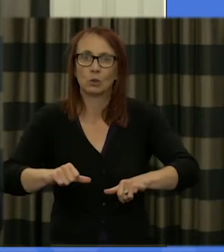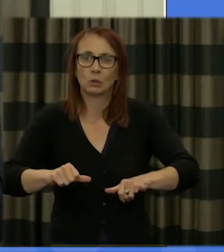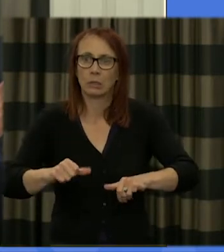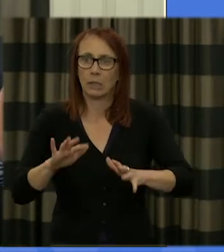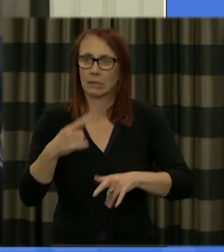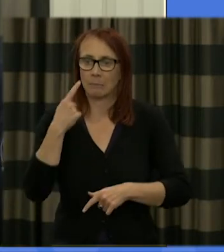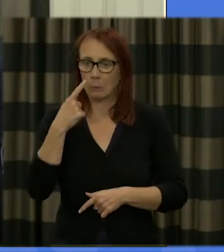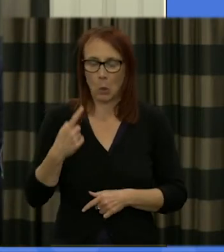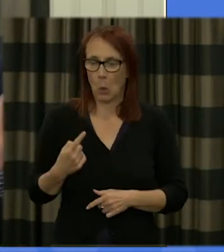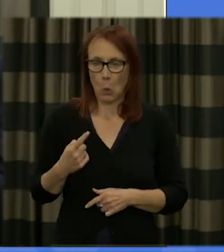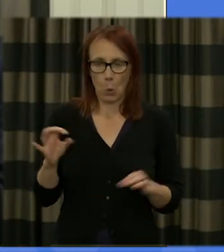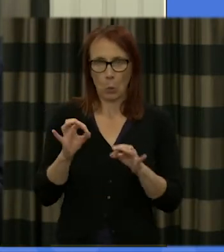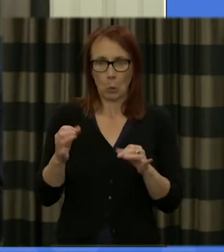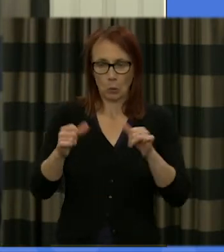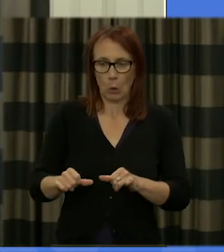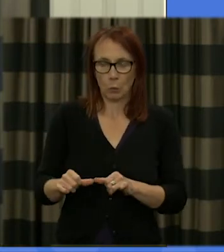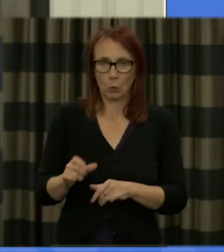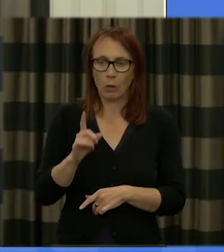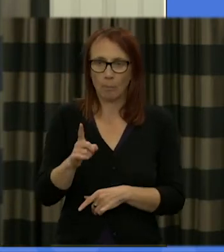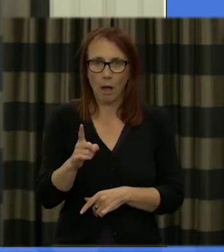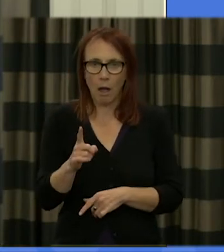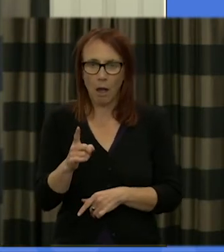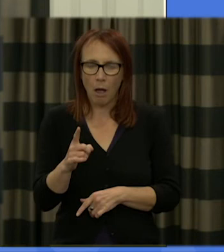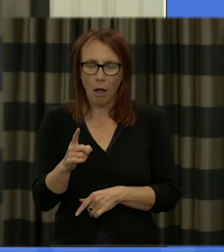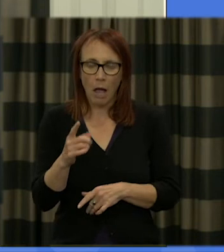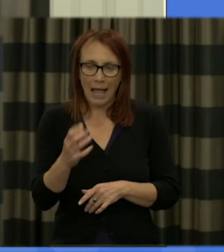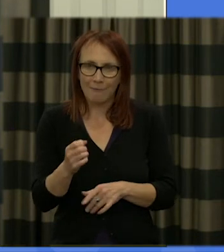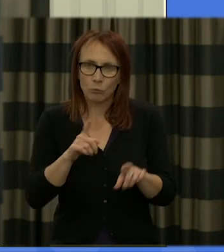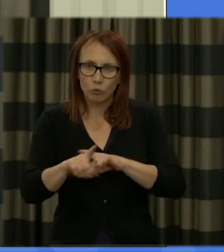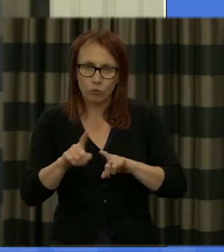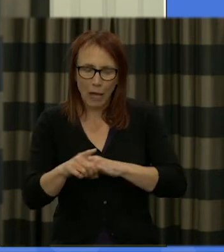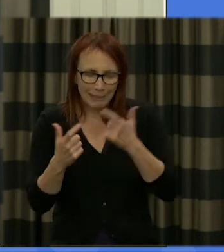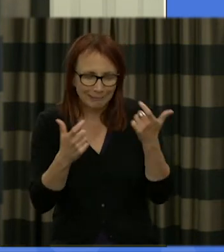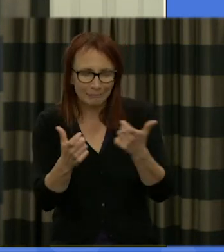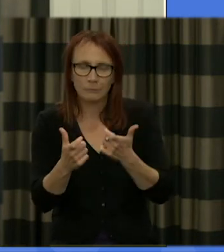not unlike the tasks that you are being presented with in this business assembly